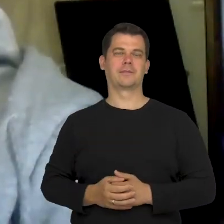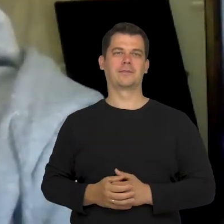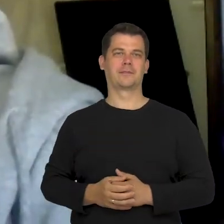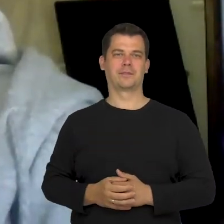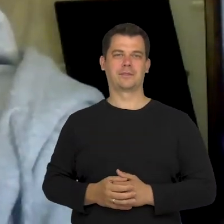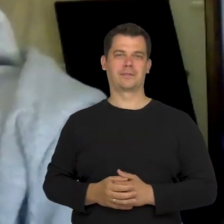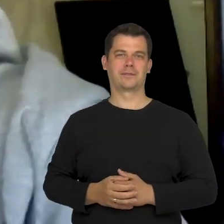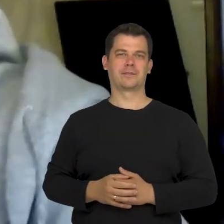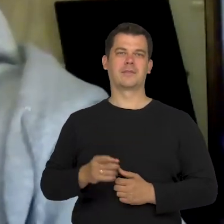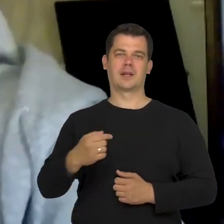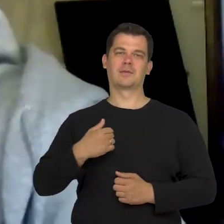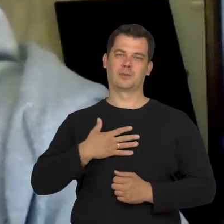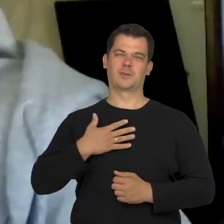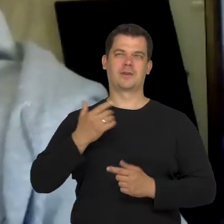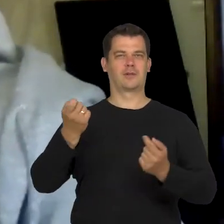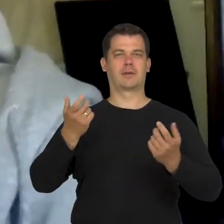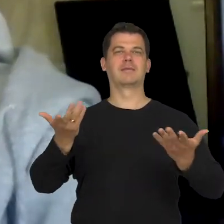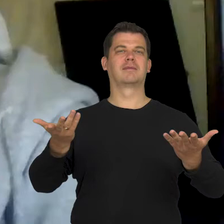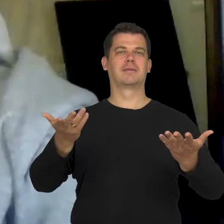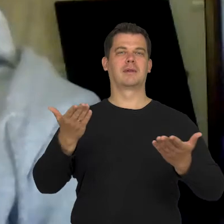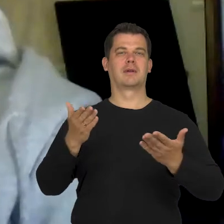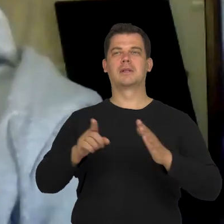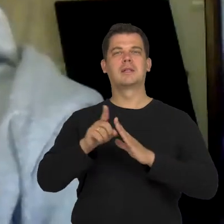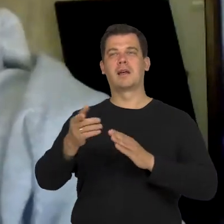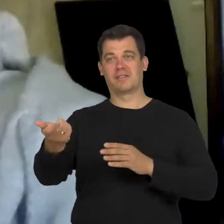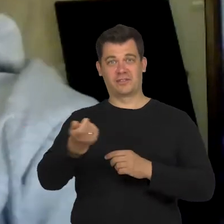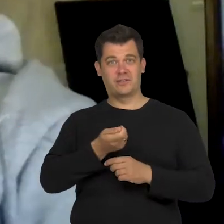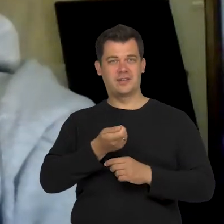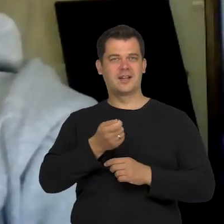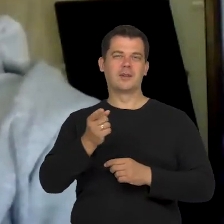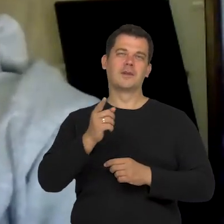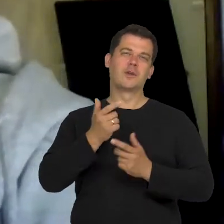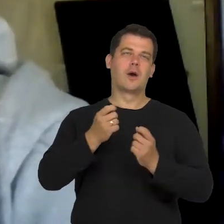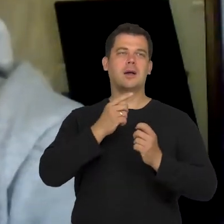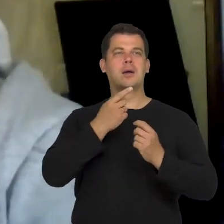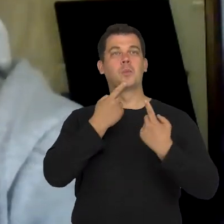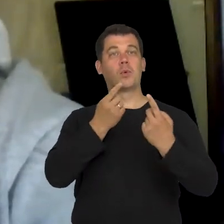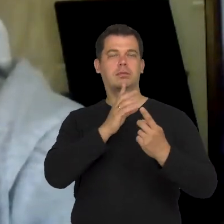However, I sometimes sense that attitude: "why are they there?" Of course, not said directly.